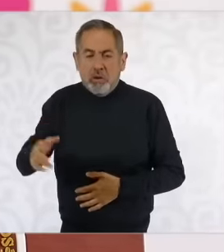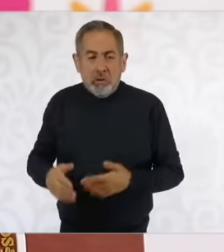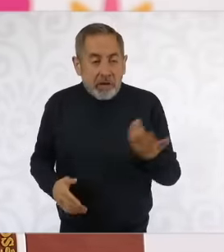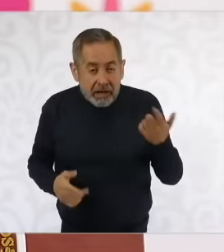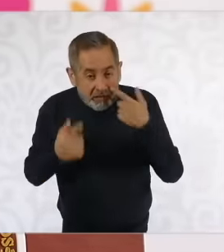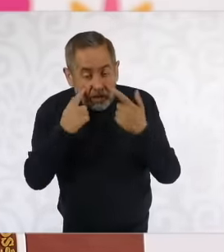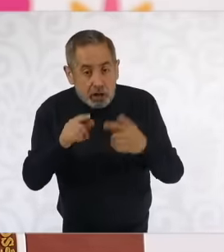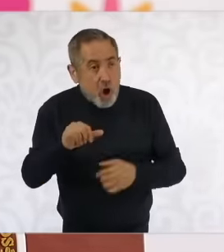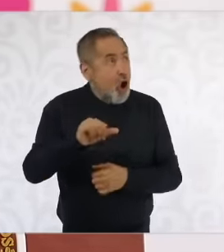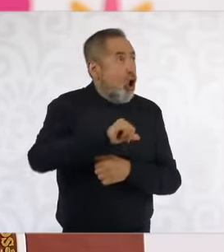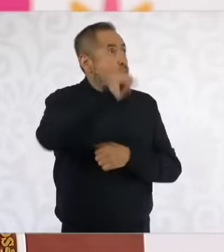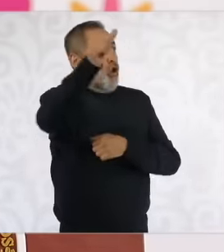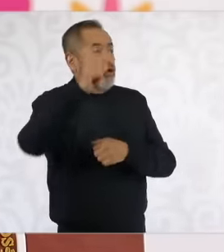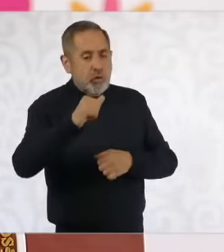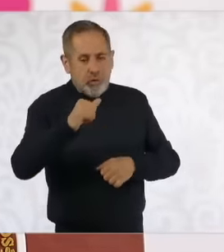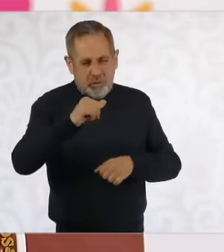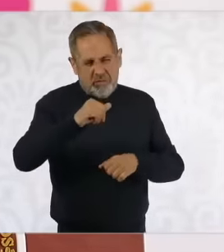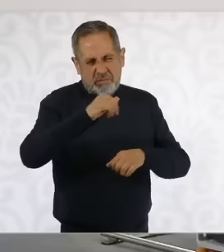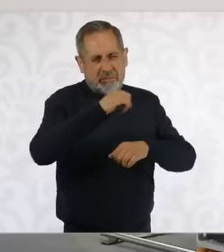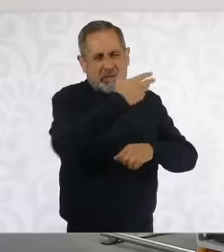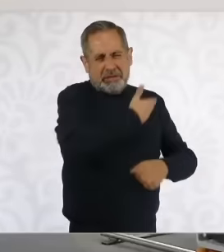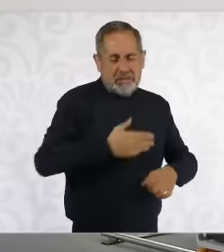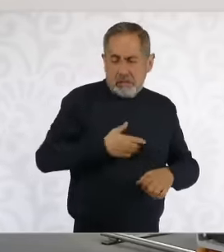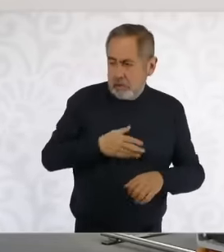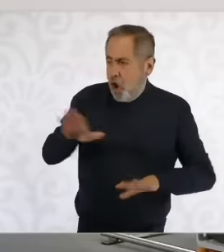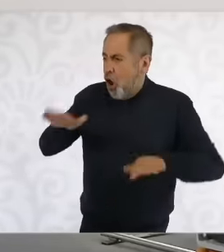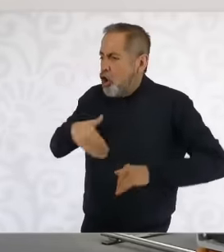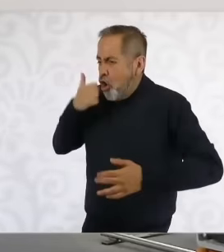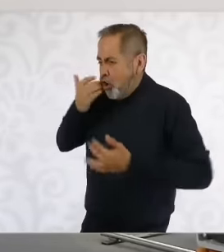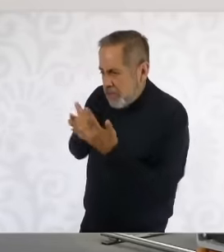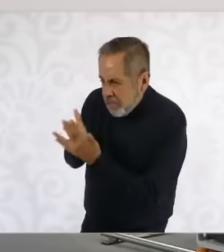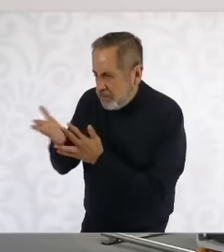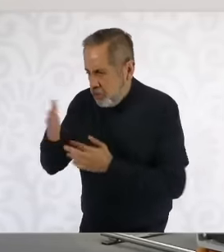asks me if there is a possibility of entering the business Regarding energy or